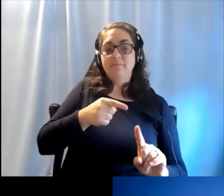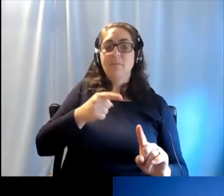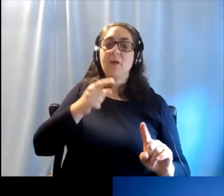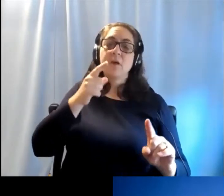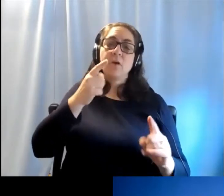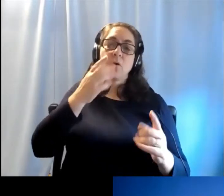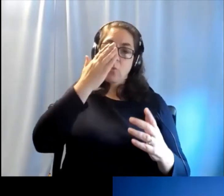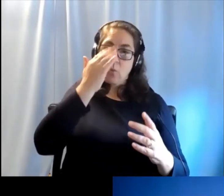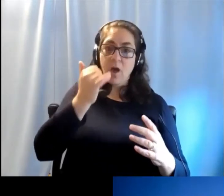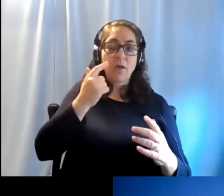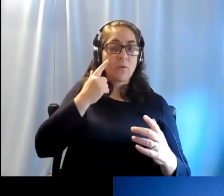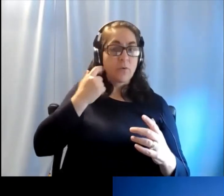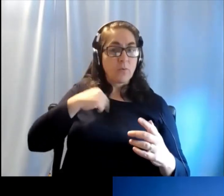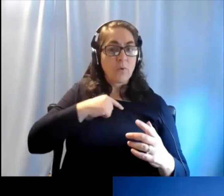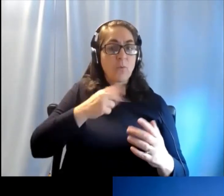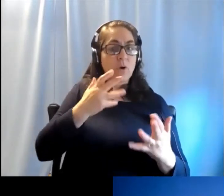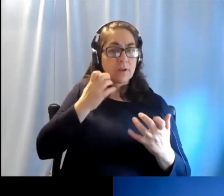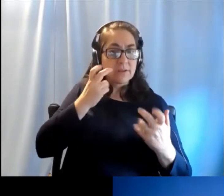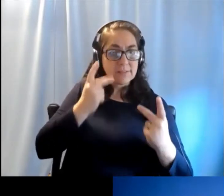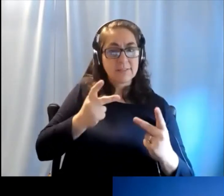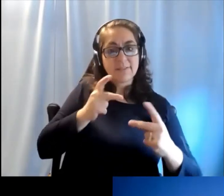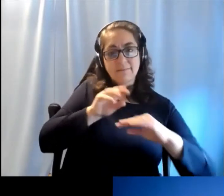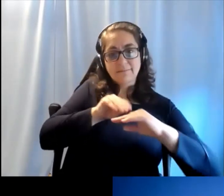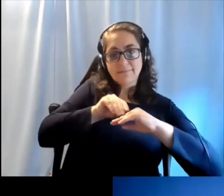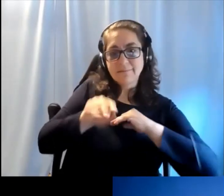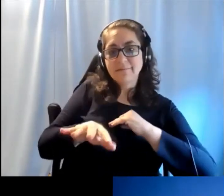we want to see this impact across the life cross.